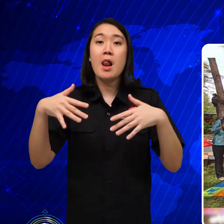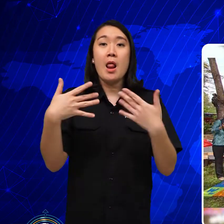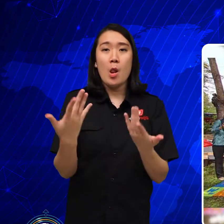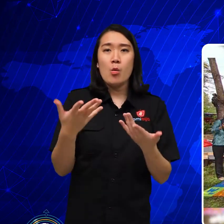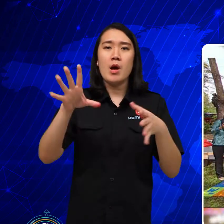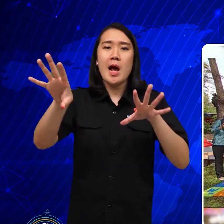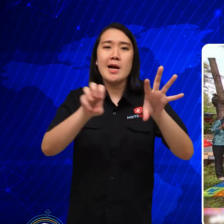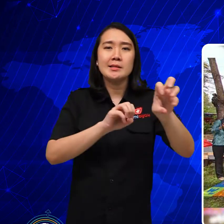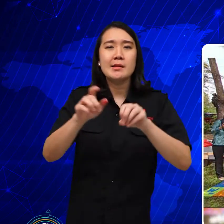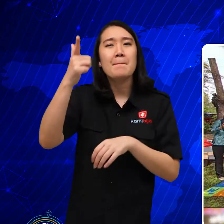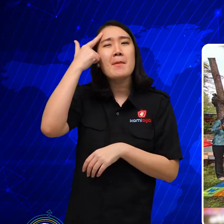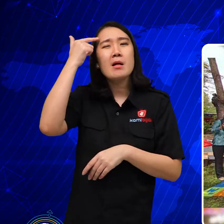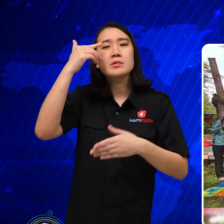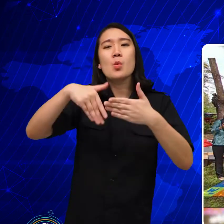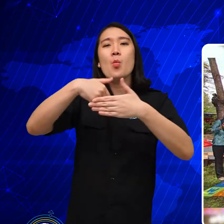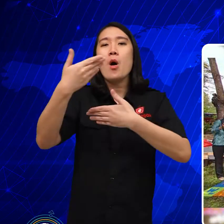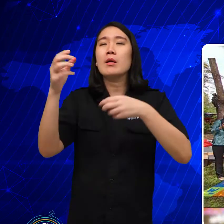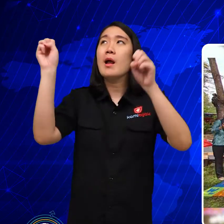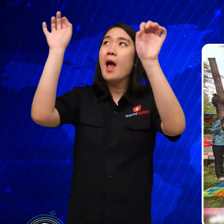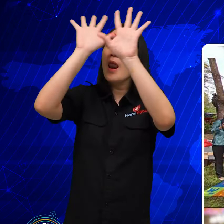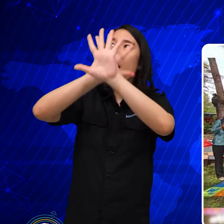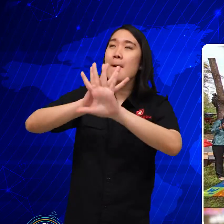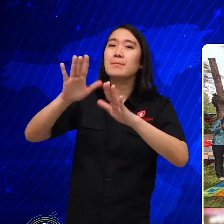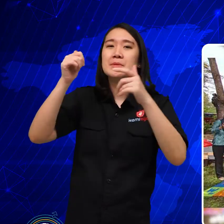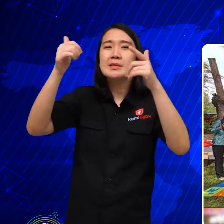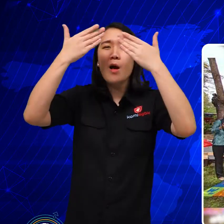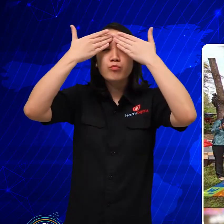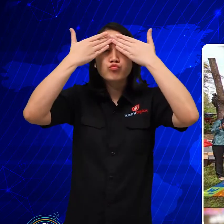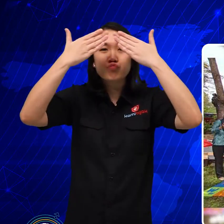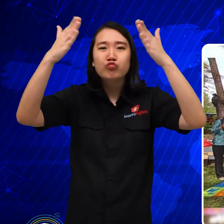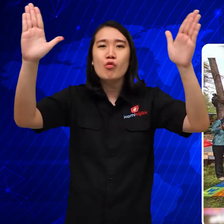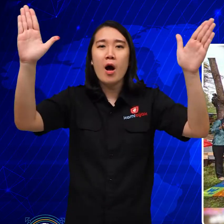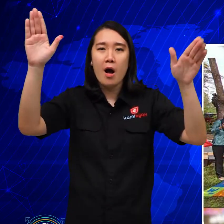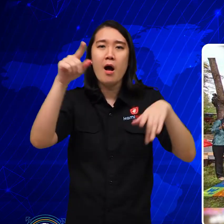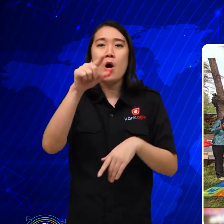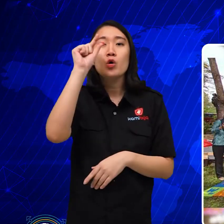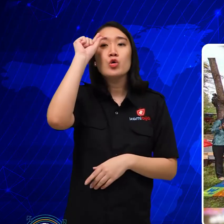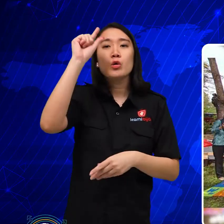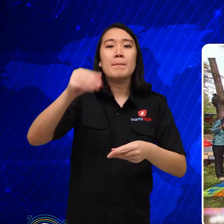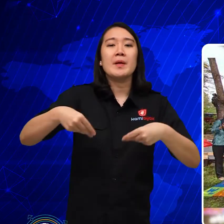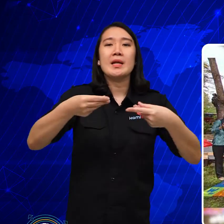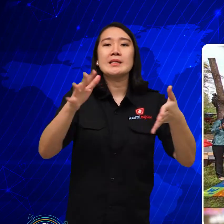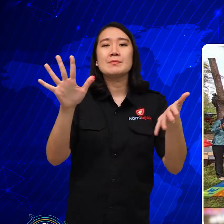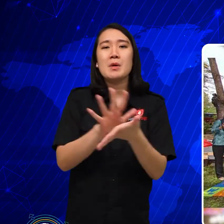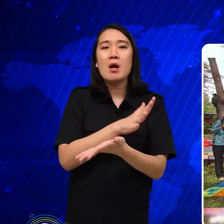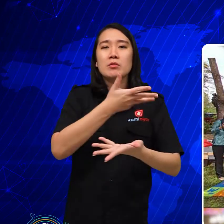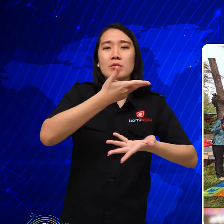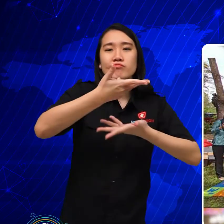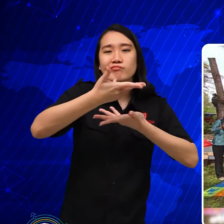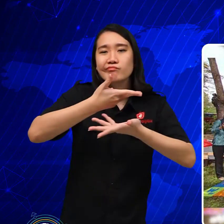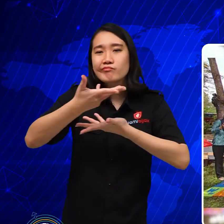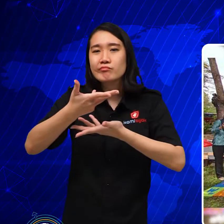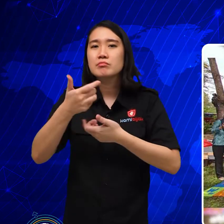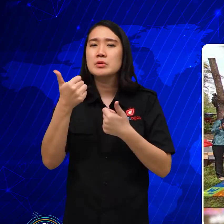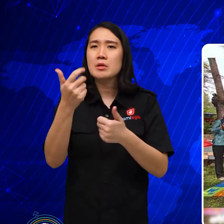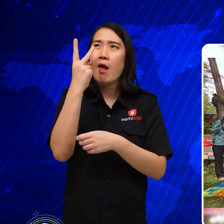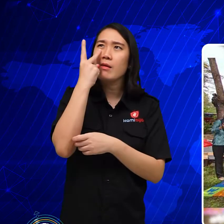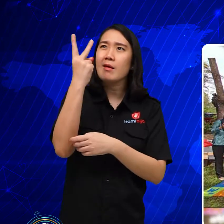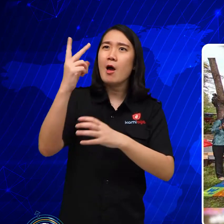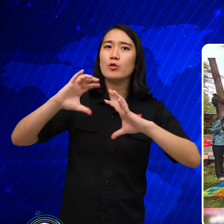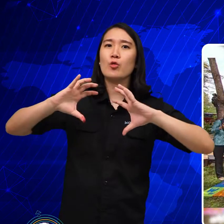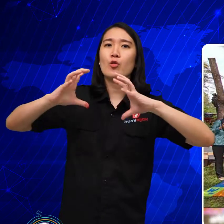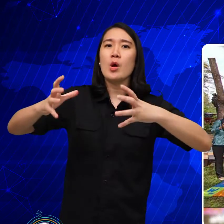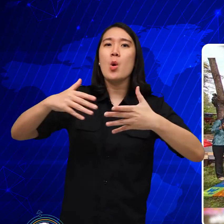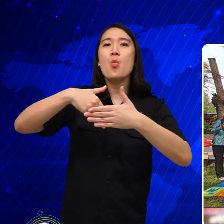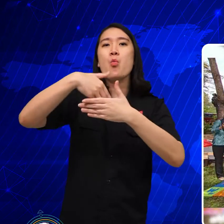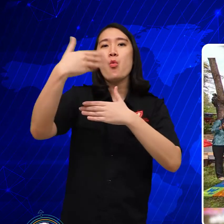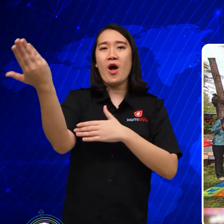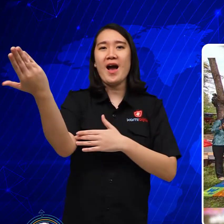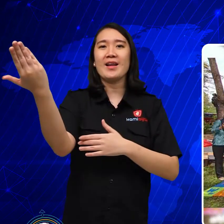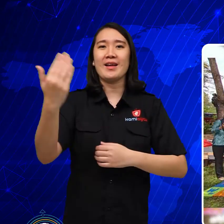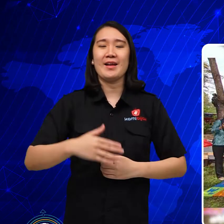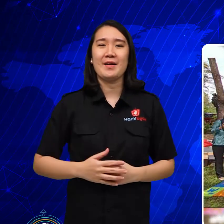Then invite learning outside, open nature to give opportunity to socialize and see the outside world.